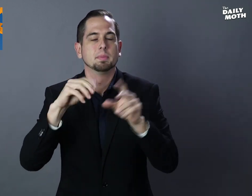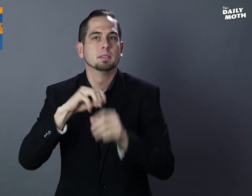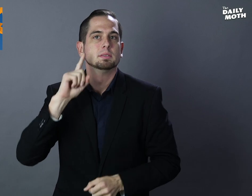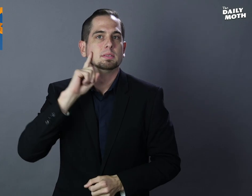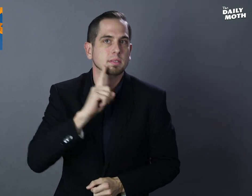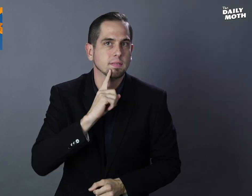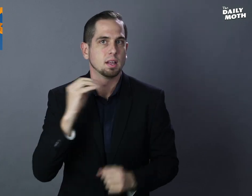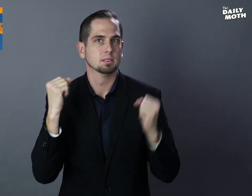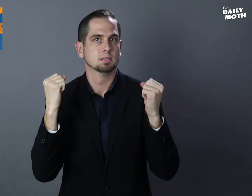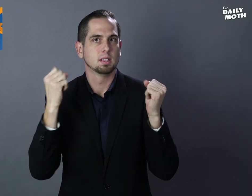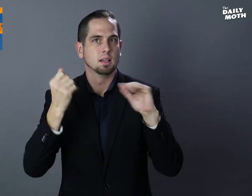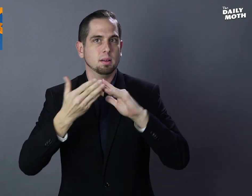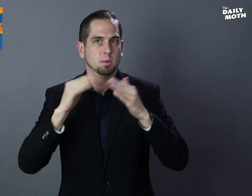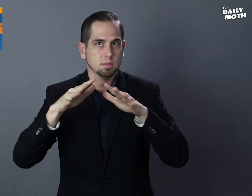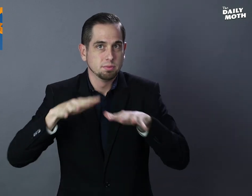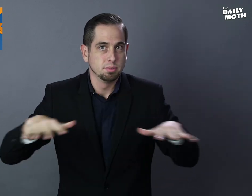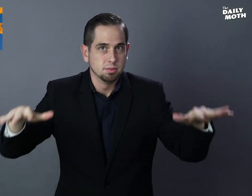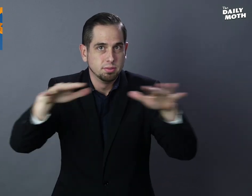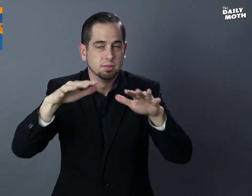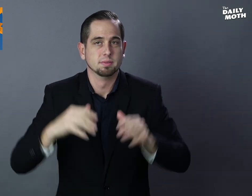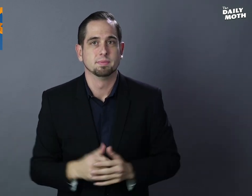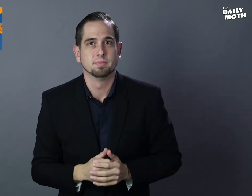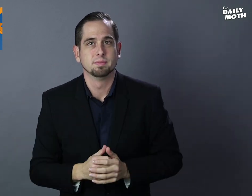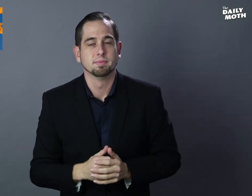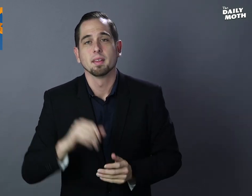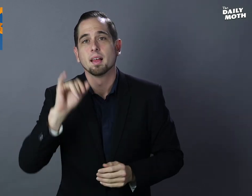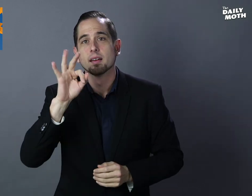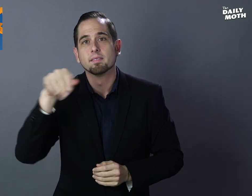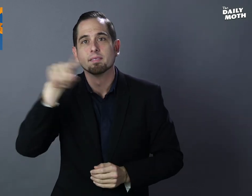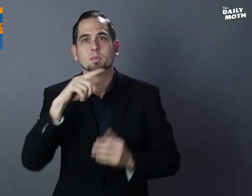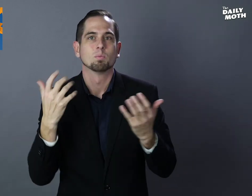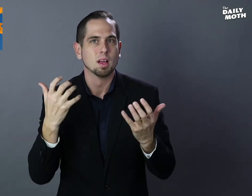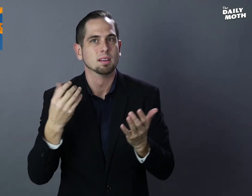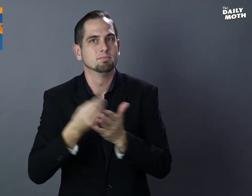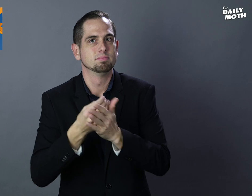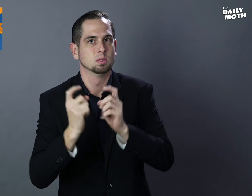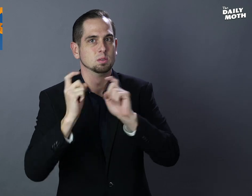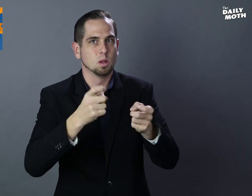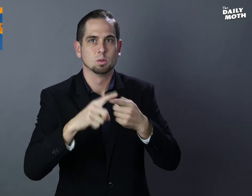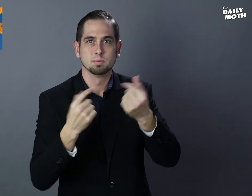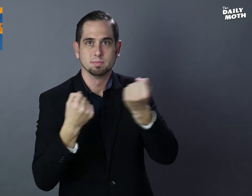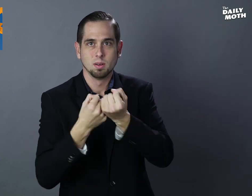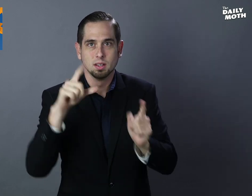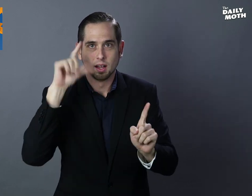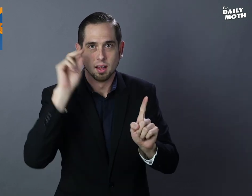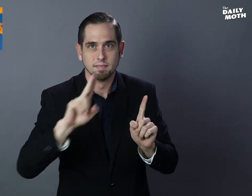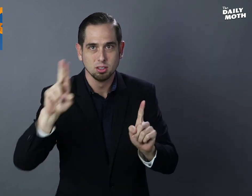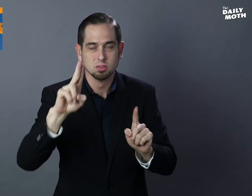the deaf and signing community. If you want to make a donation to support Gallaudet University,